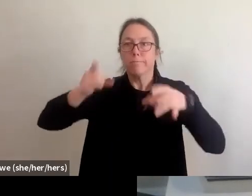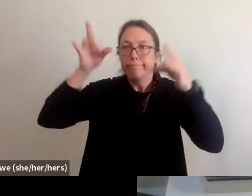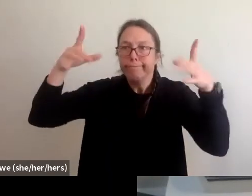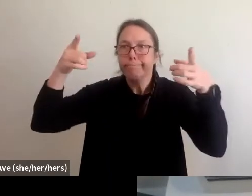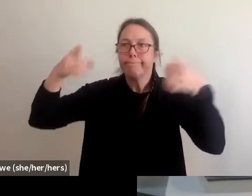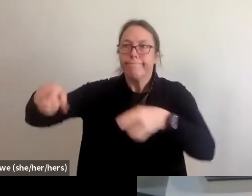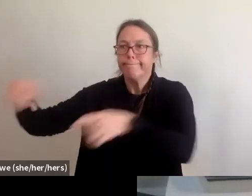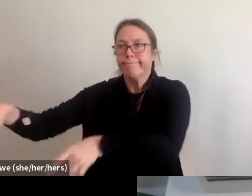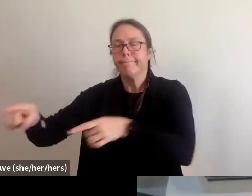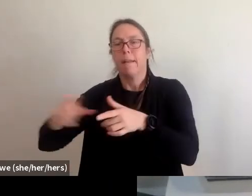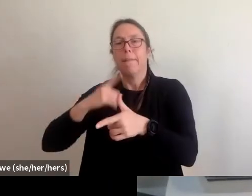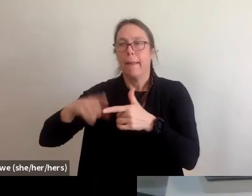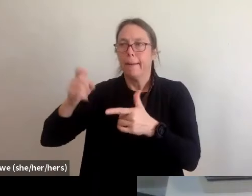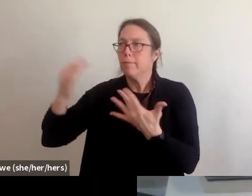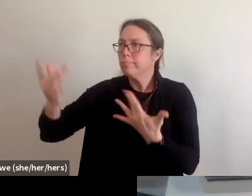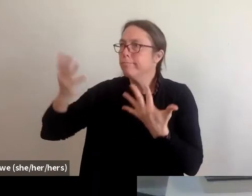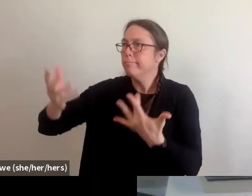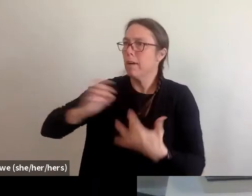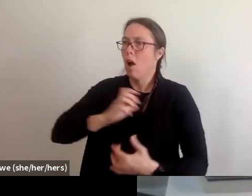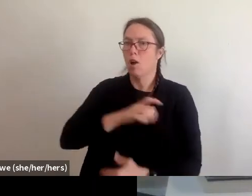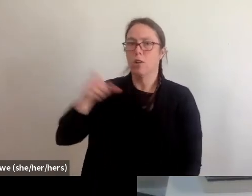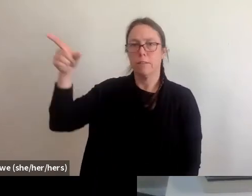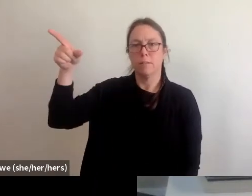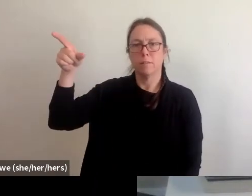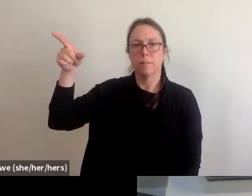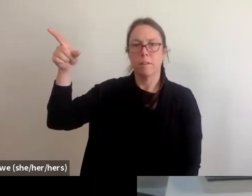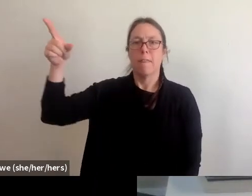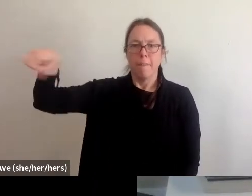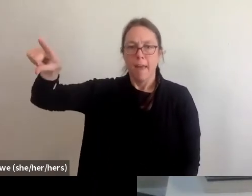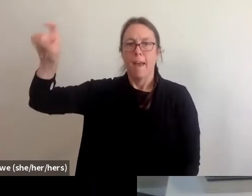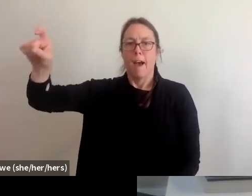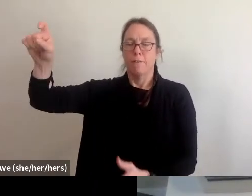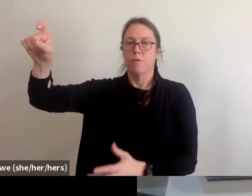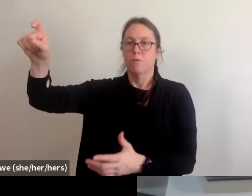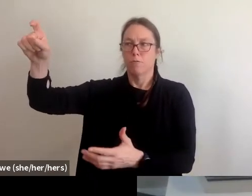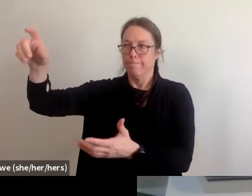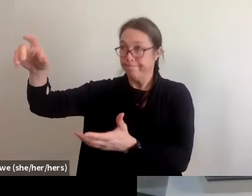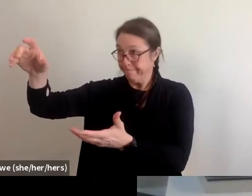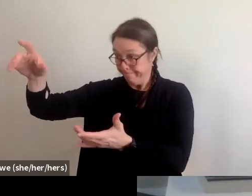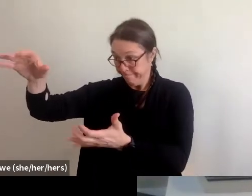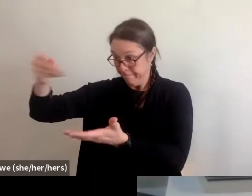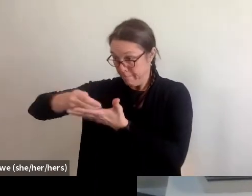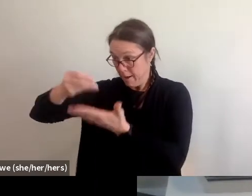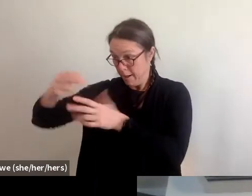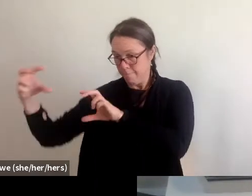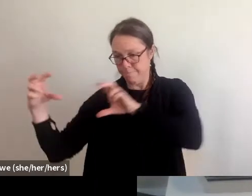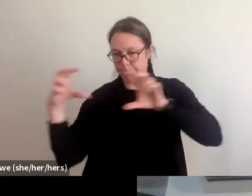around for Congress to pass, to appropriate a bunch of money into that program and say, all right Texas